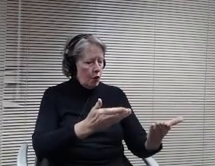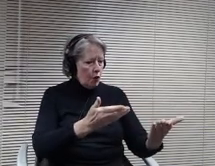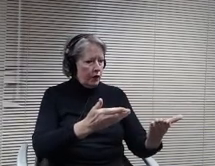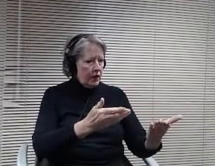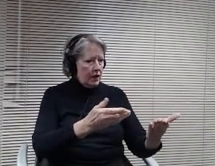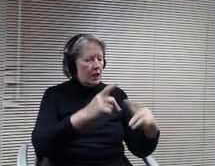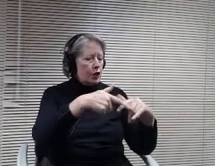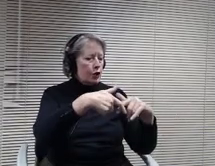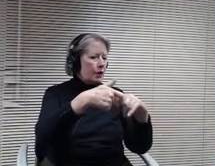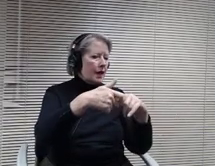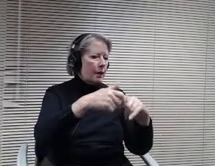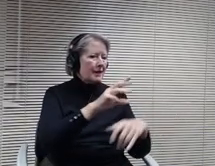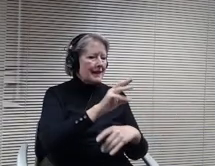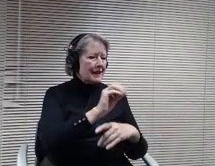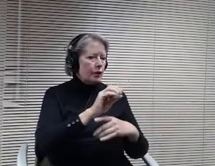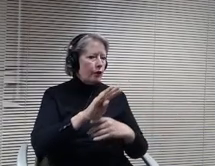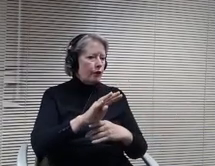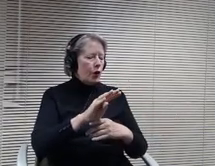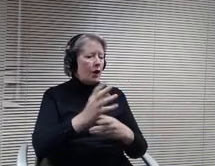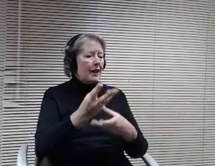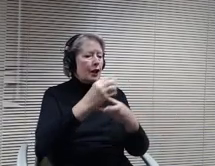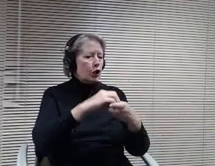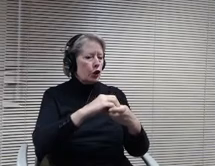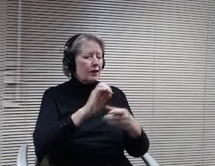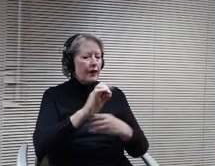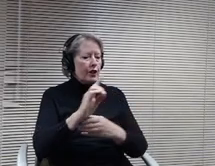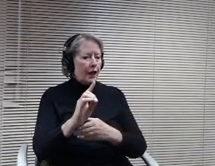education so we can review Christine's Amendment, an